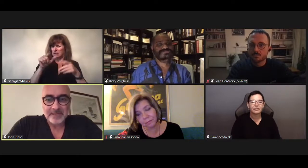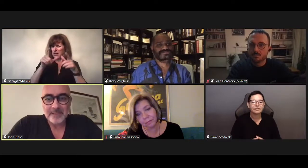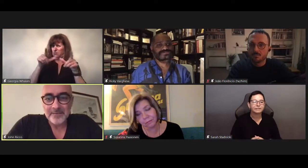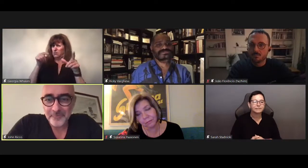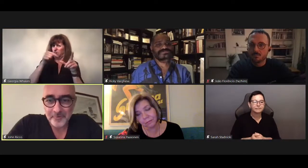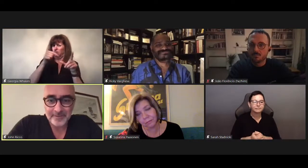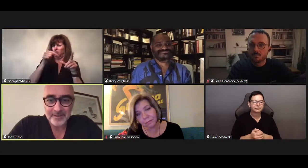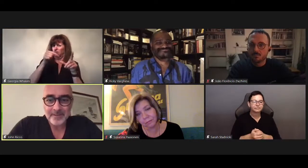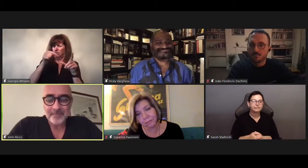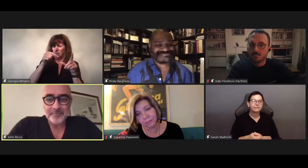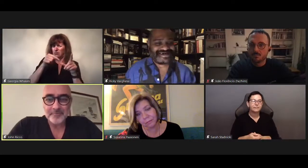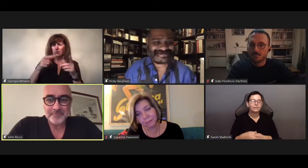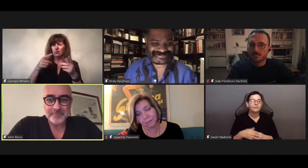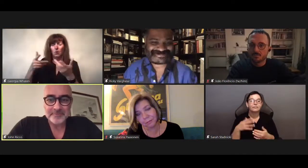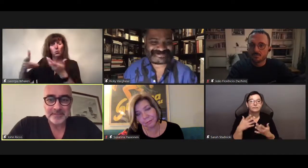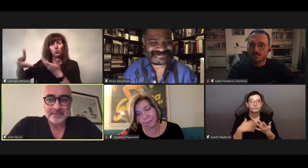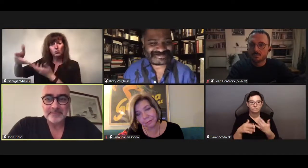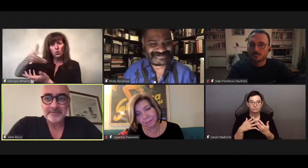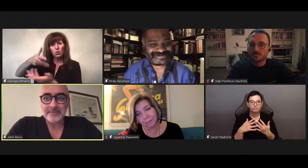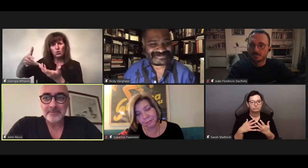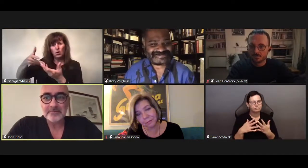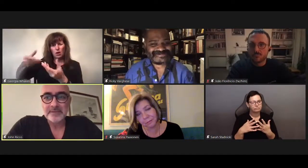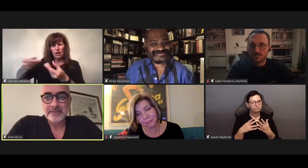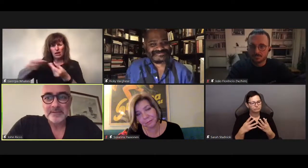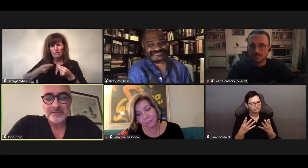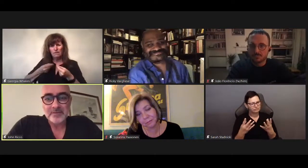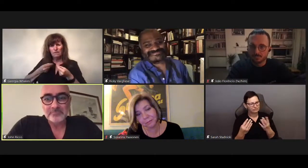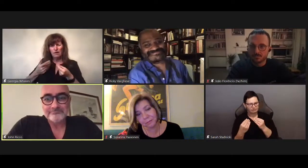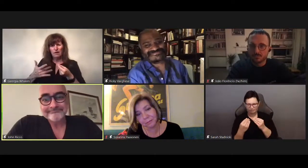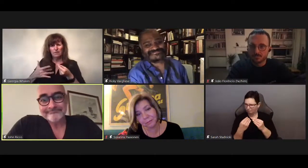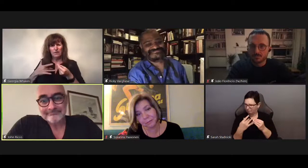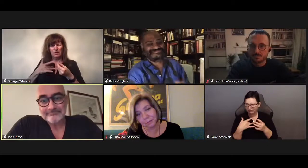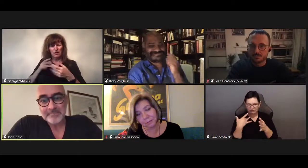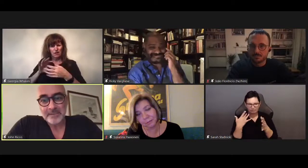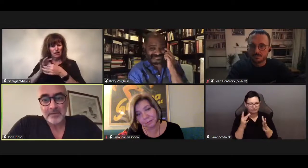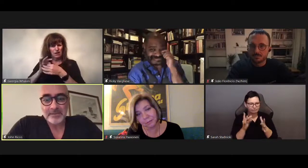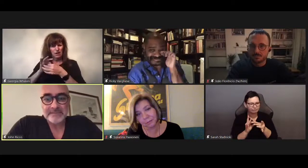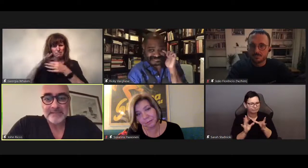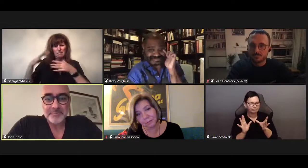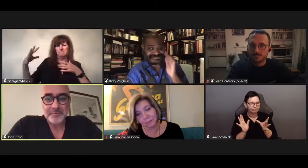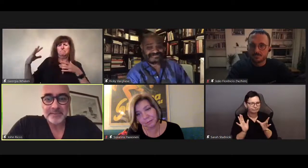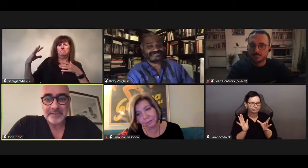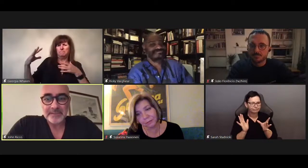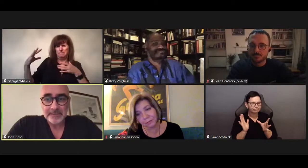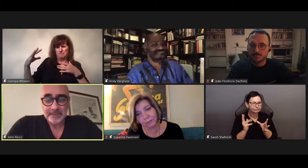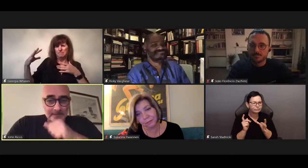And all of that is inherently ableist. The symposium coming out of disability studies needs to recognize the language of capacity and potential is completely abelist